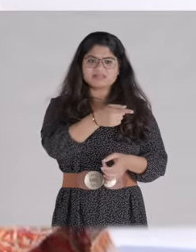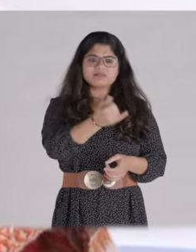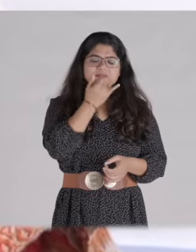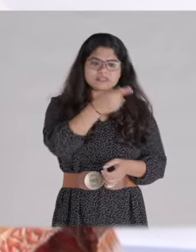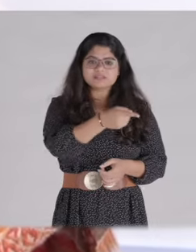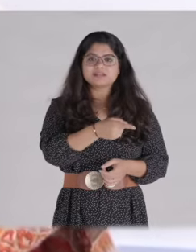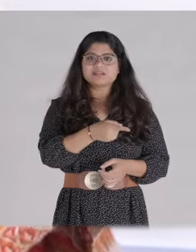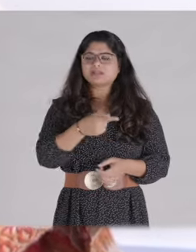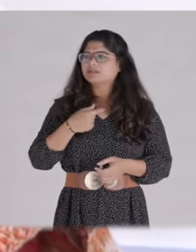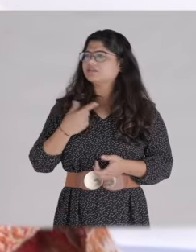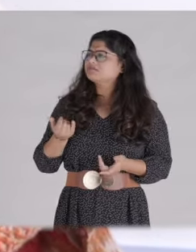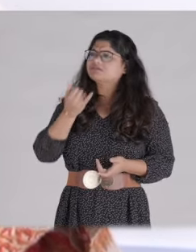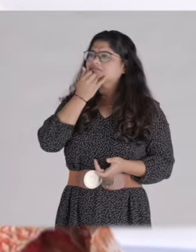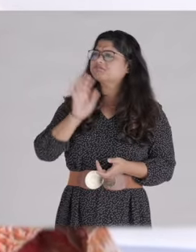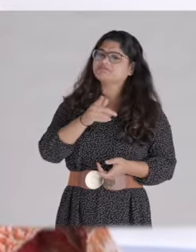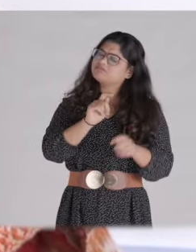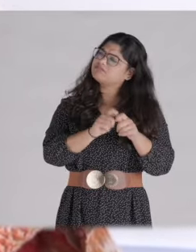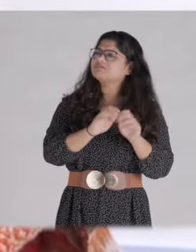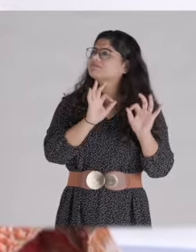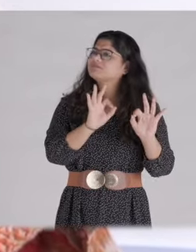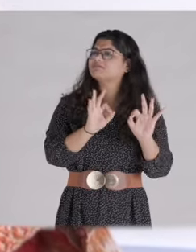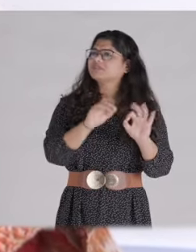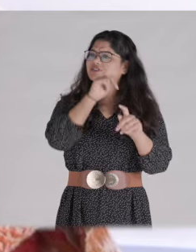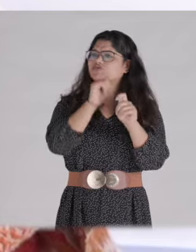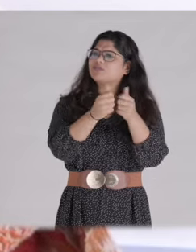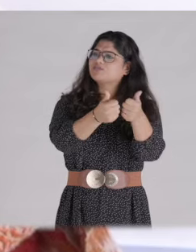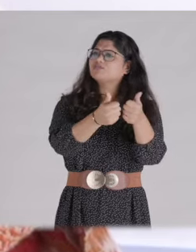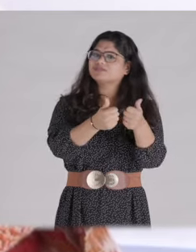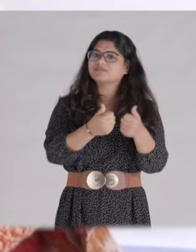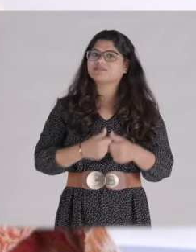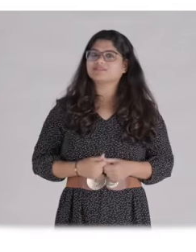I tell him, ‘She is not doing the wrong thing. Is she? There is nothing wrong with her choices.’